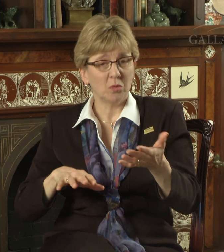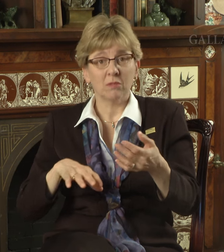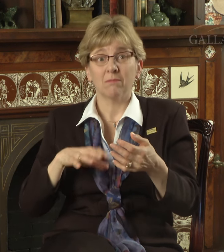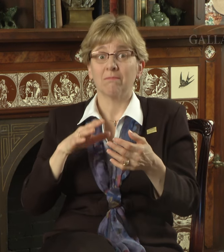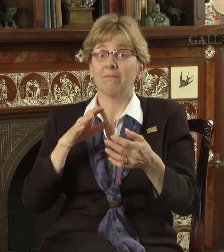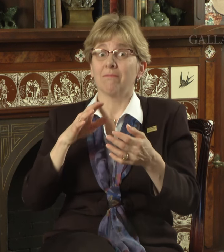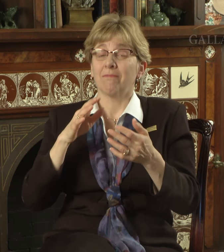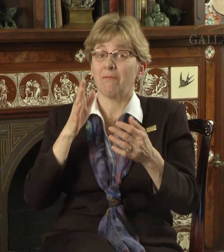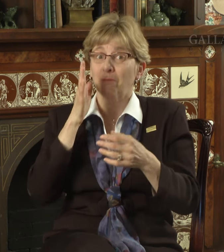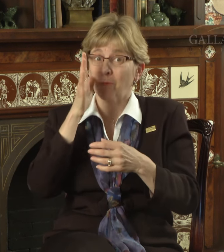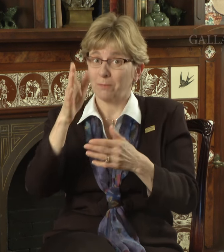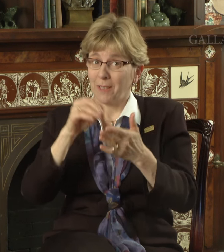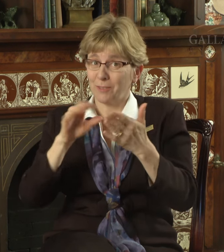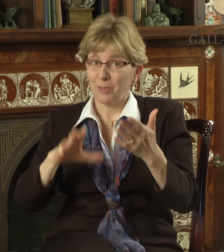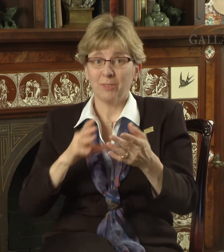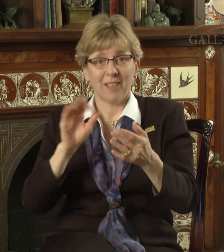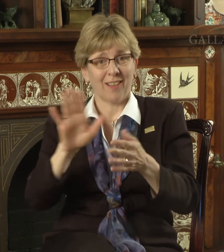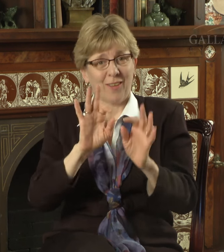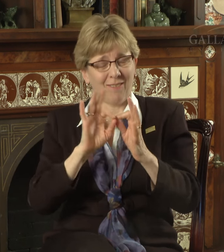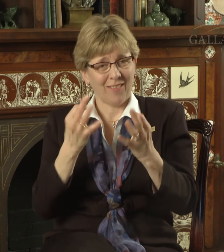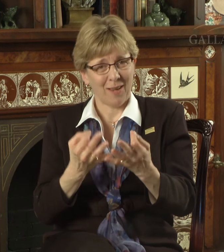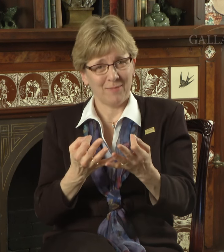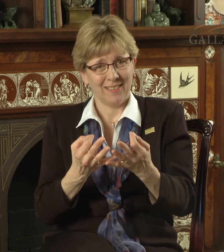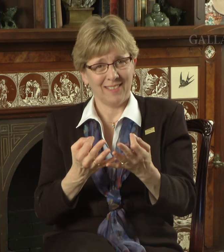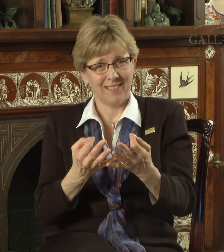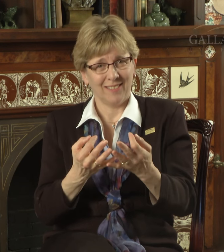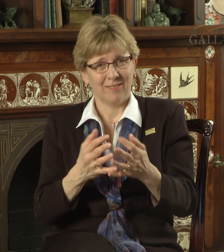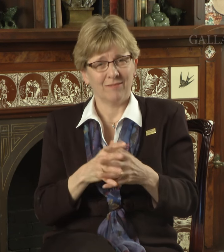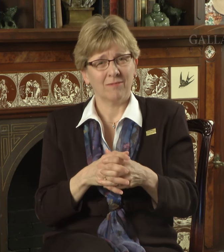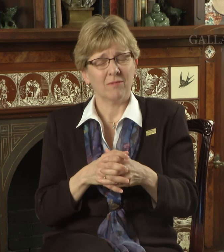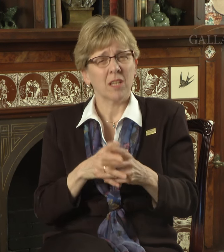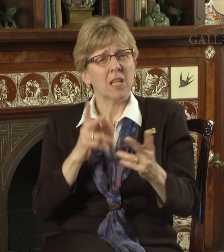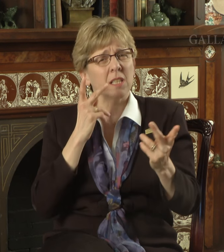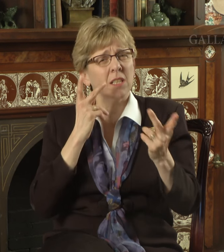and future students and their families.